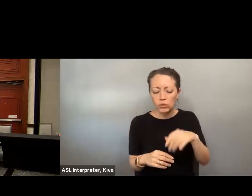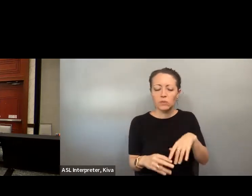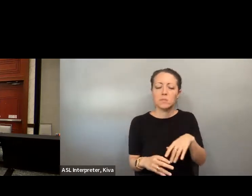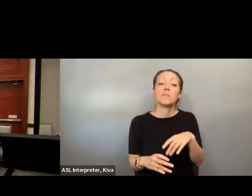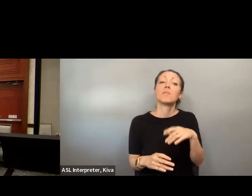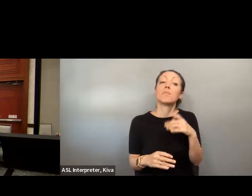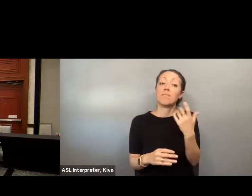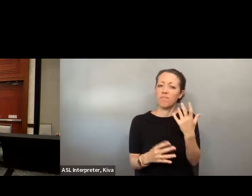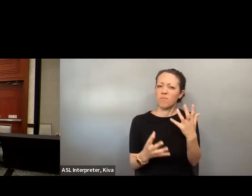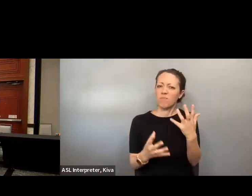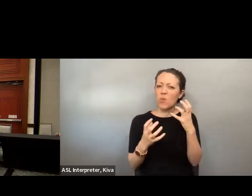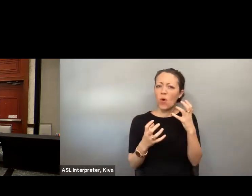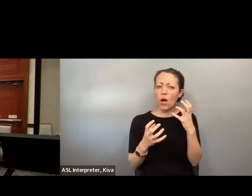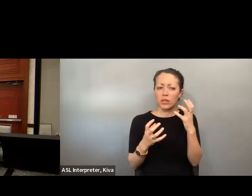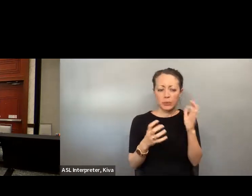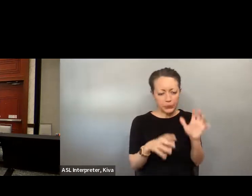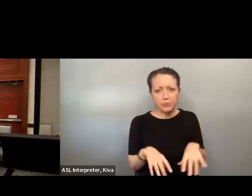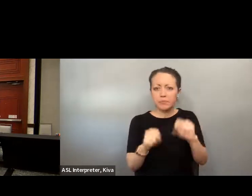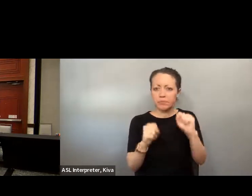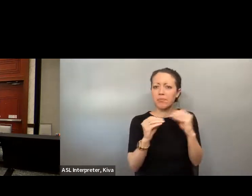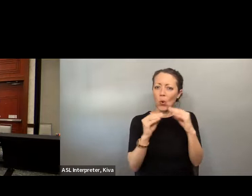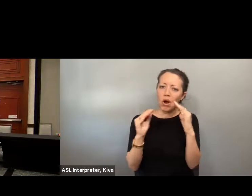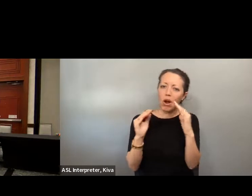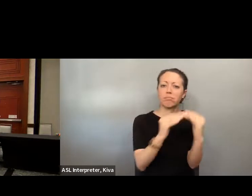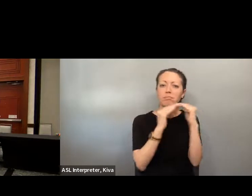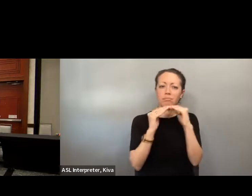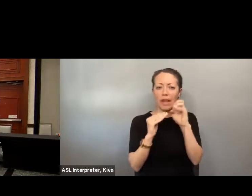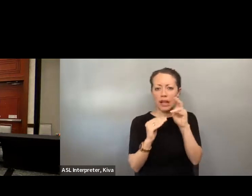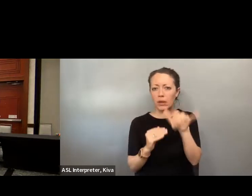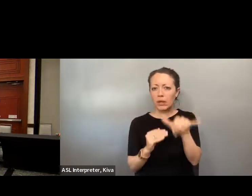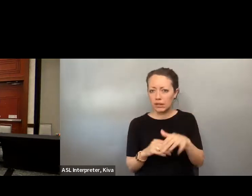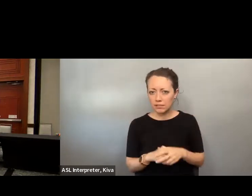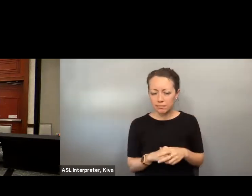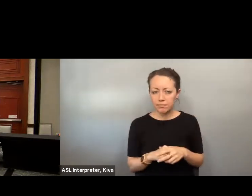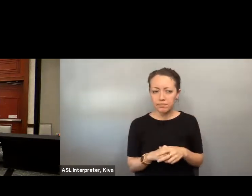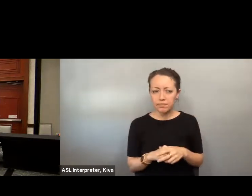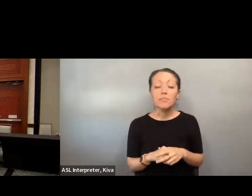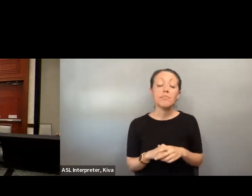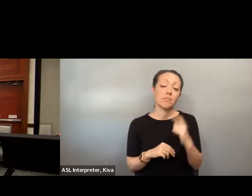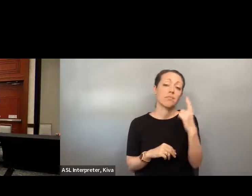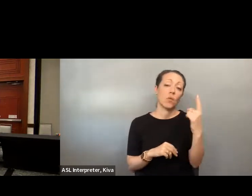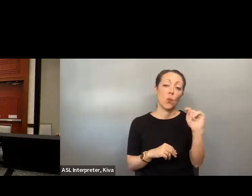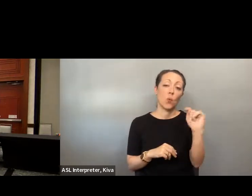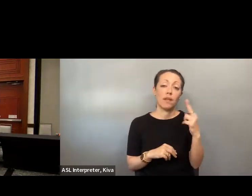who are in the LGBTQI community continue to have even greater barriers to their participation in civic Civic engagement, and having some kind of meaningful influence over government, civic life.